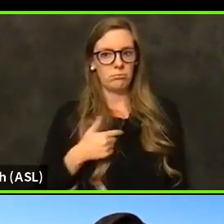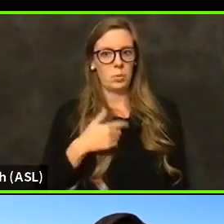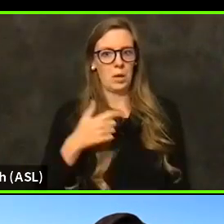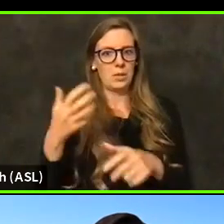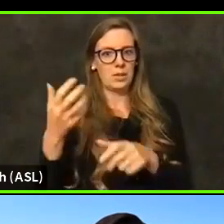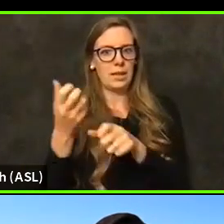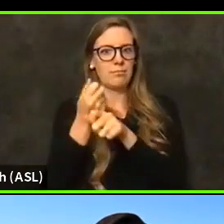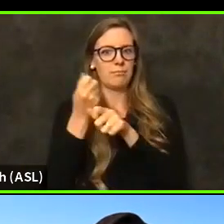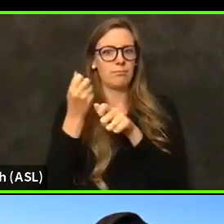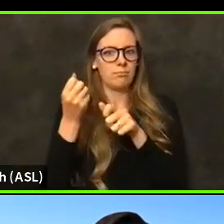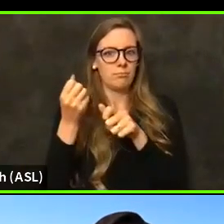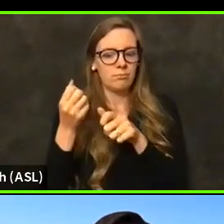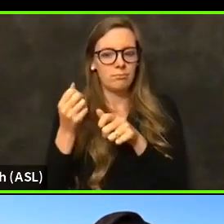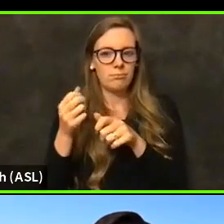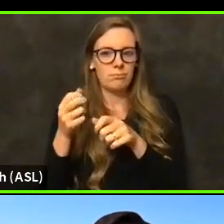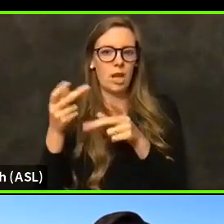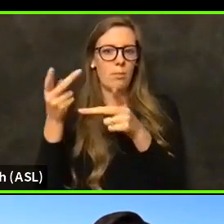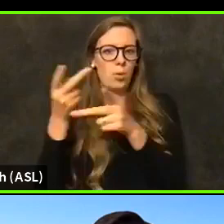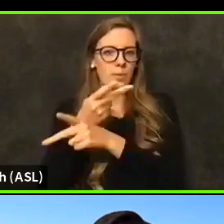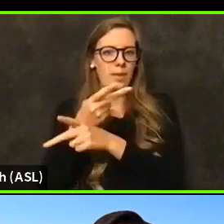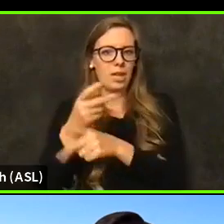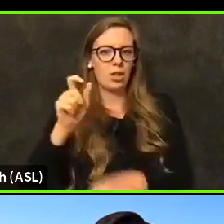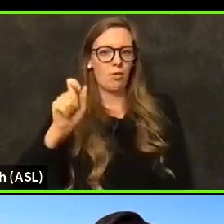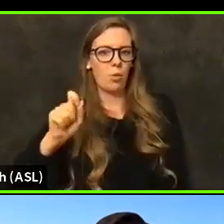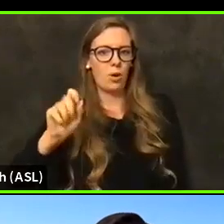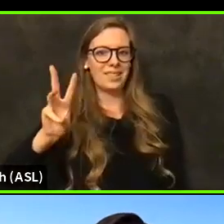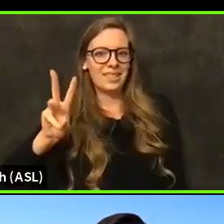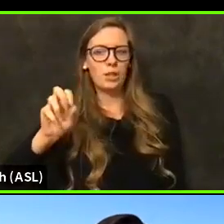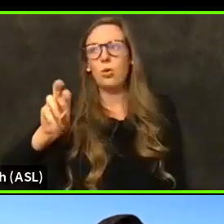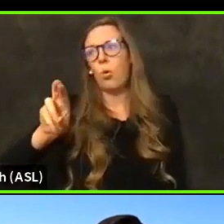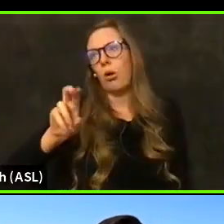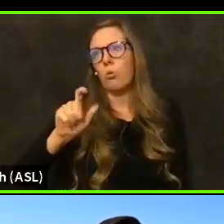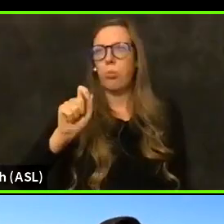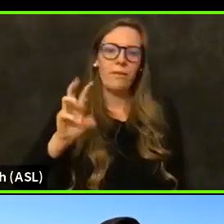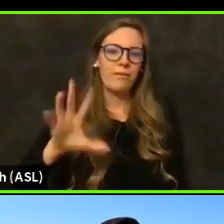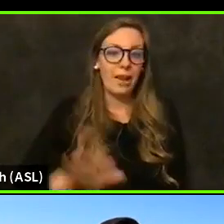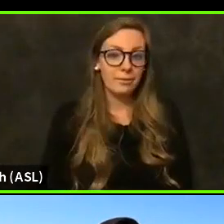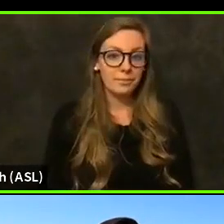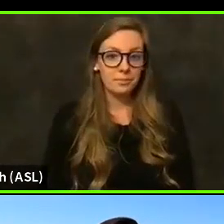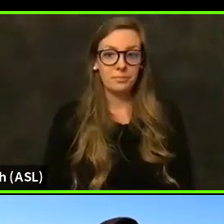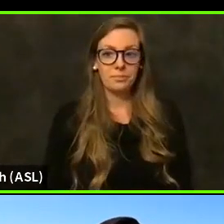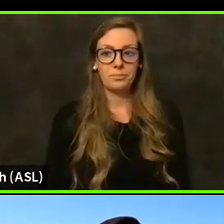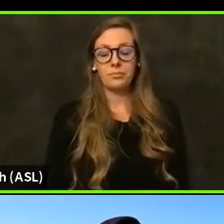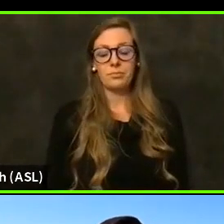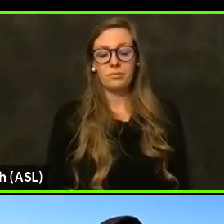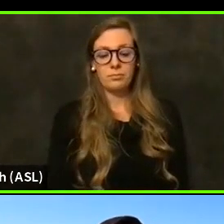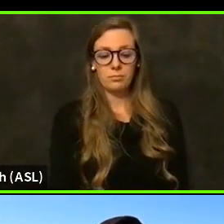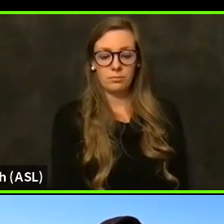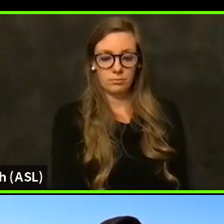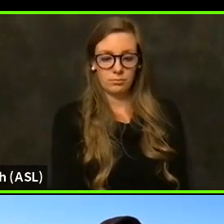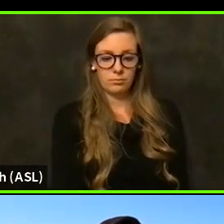multiplication factor of point six or from five. Now it looks like the state median has